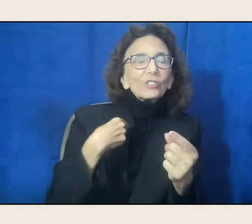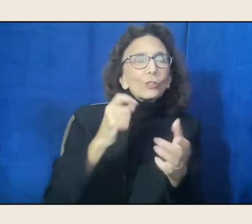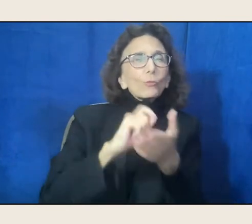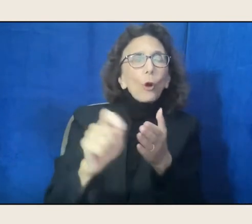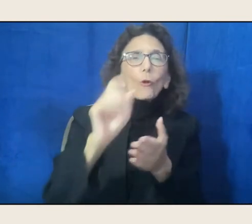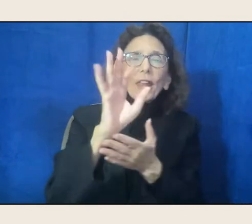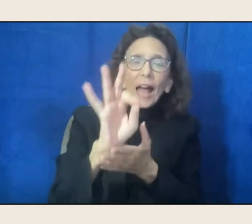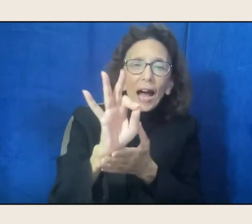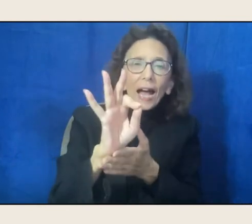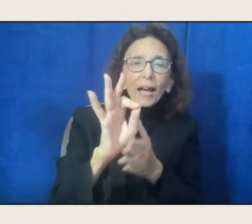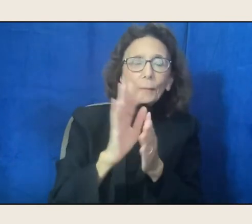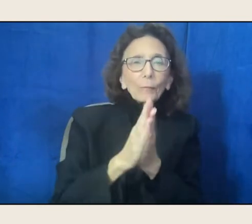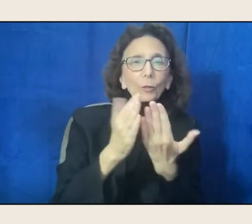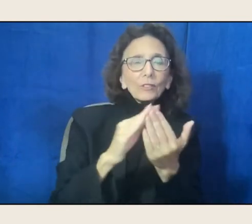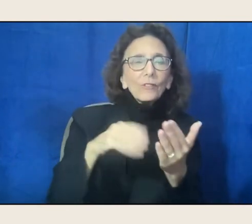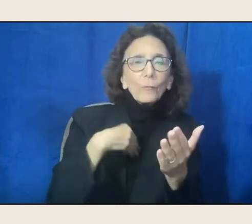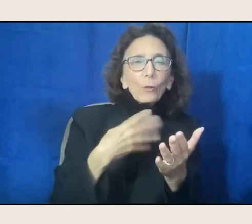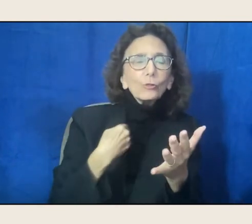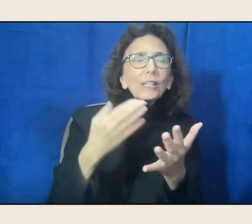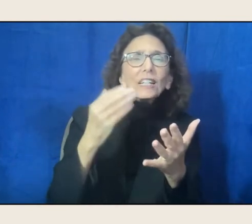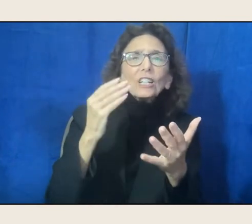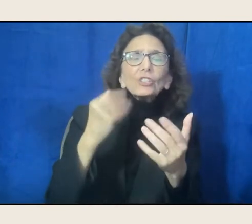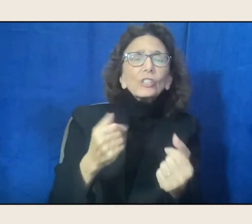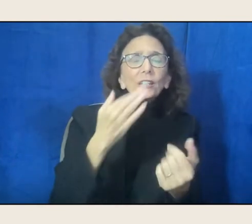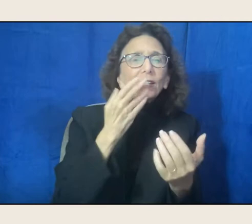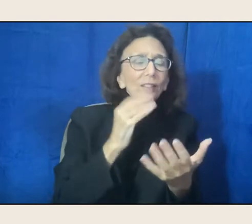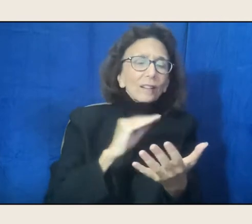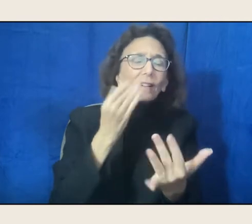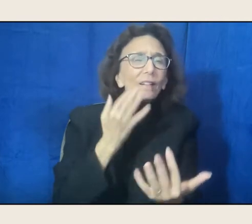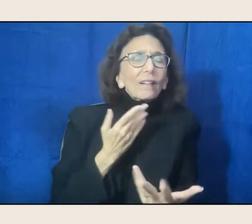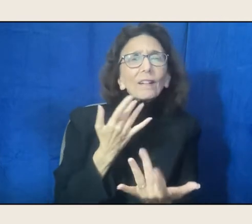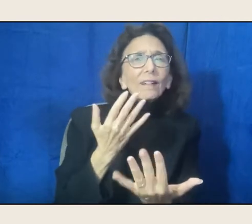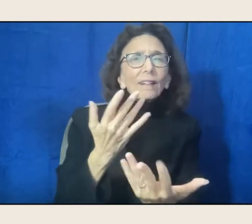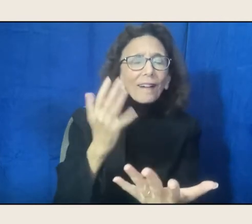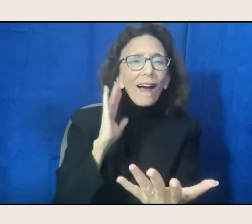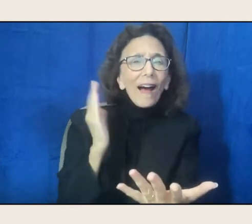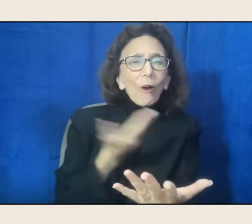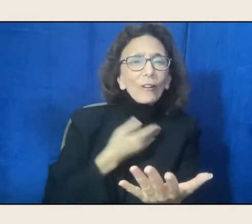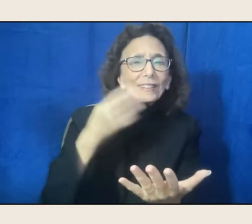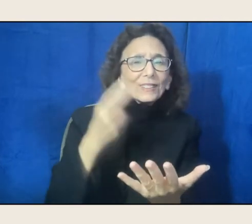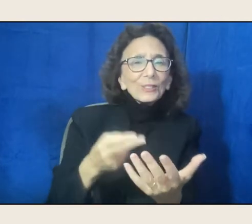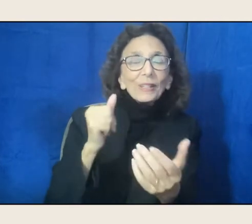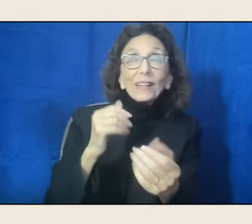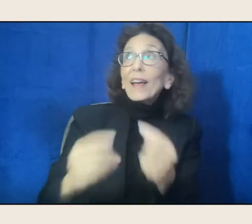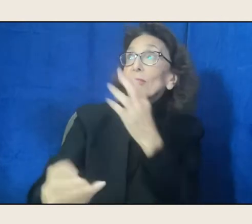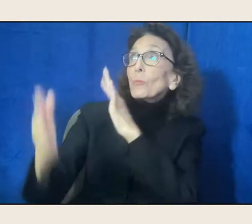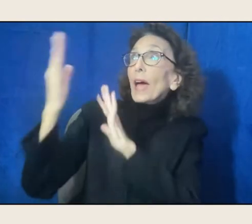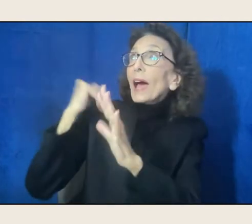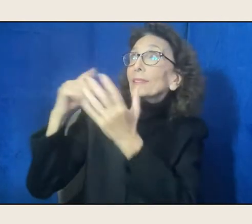weaving the voices of our past with metaphors of our present, illuminating the moments that mark us,